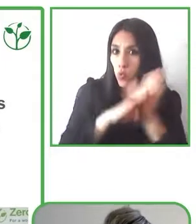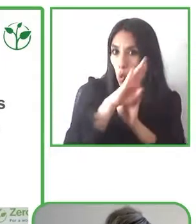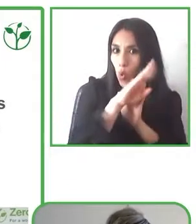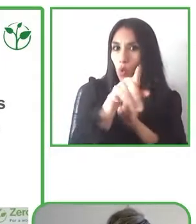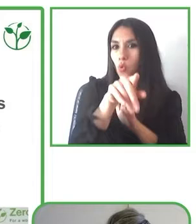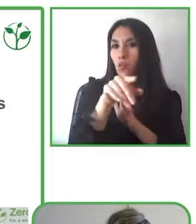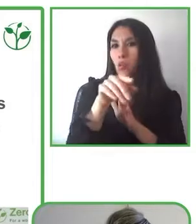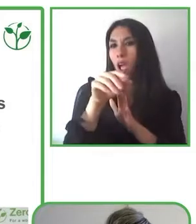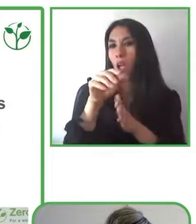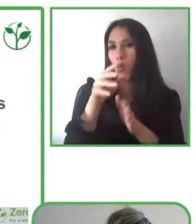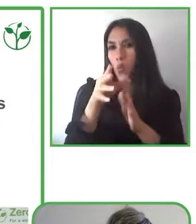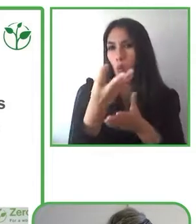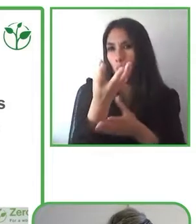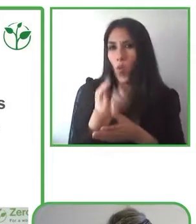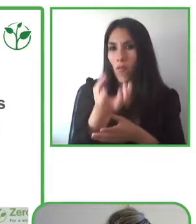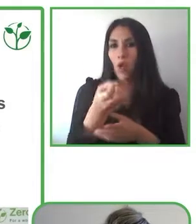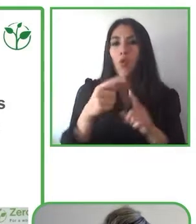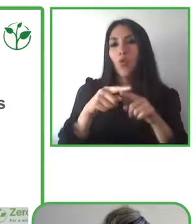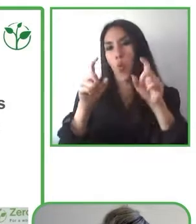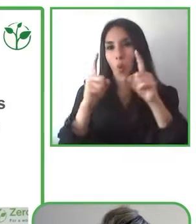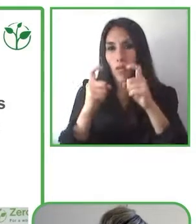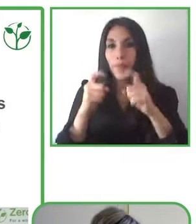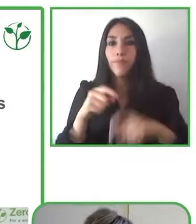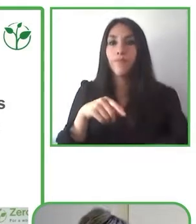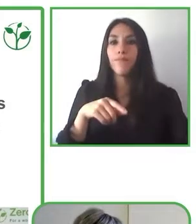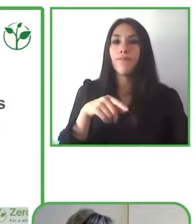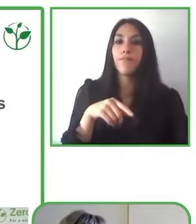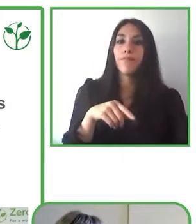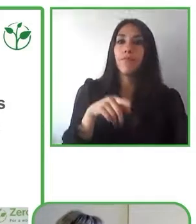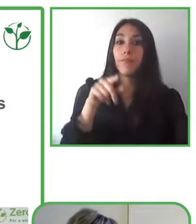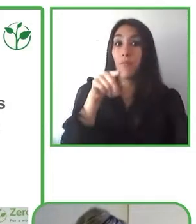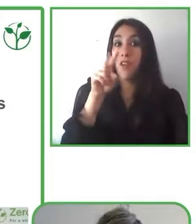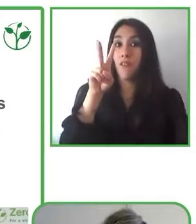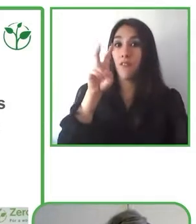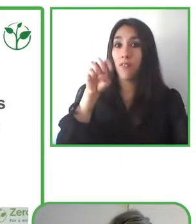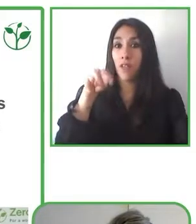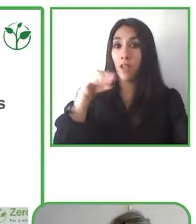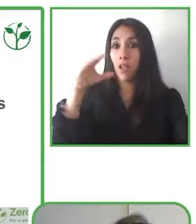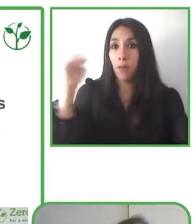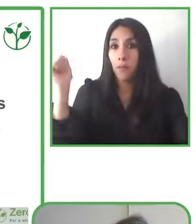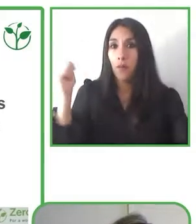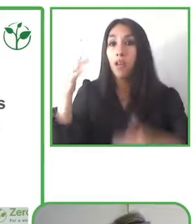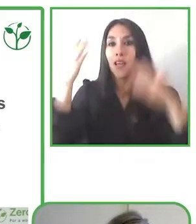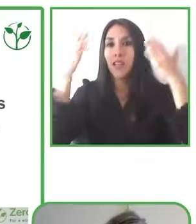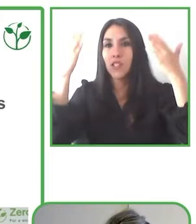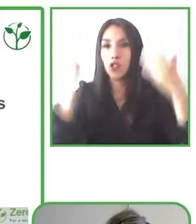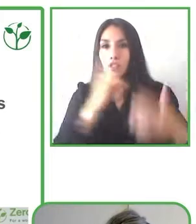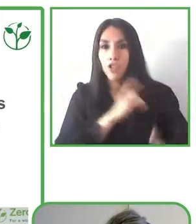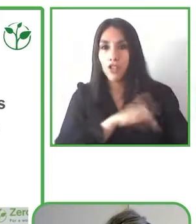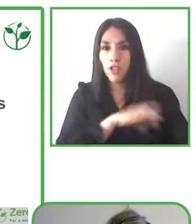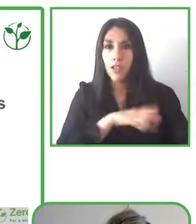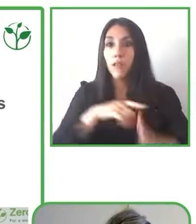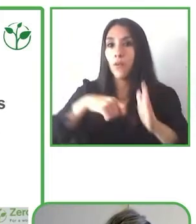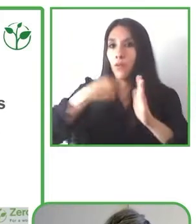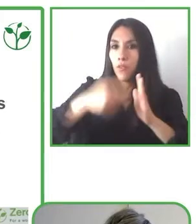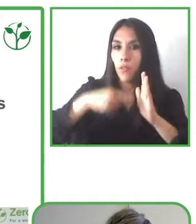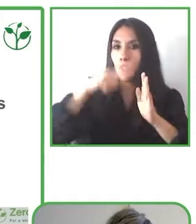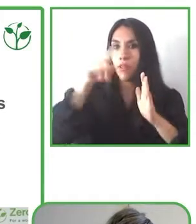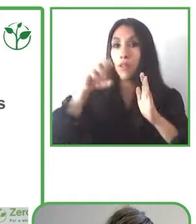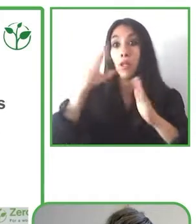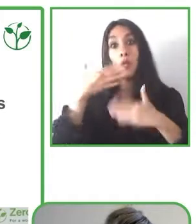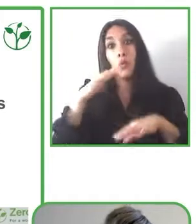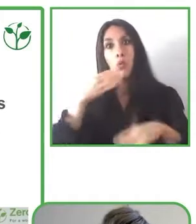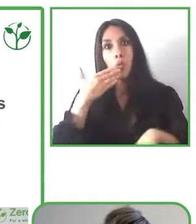In 2022 we were also awarded by Zero Project, which is why we are here today.